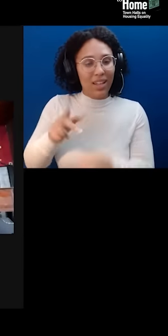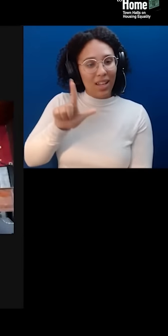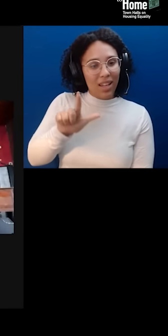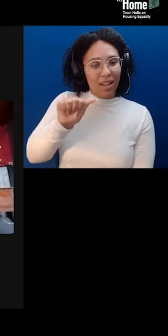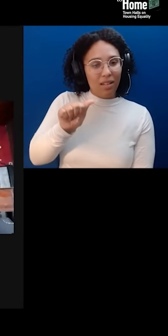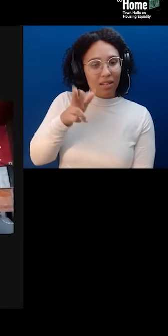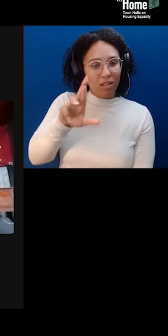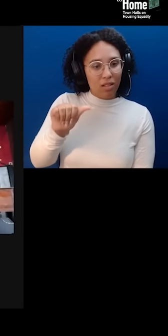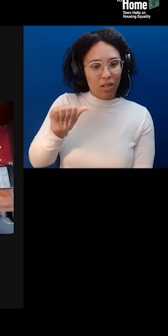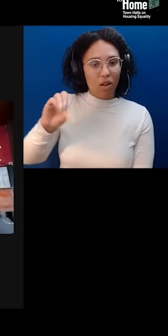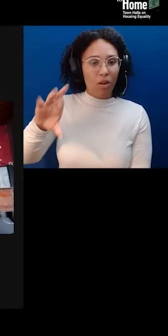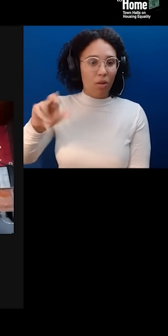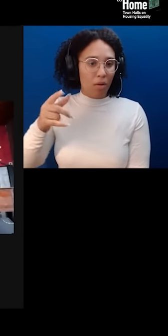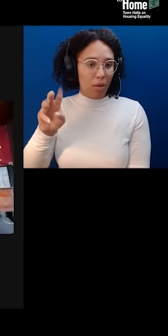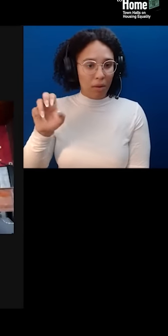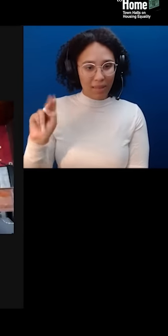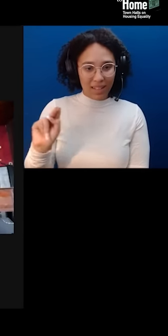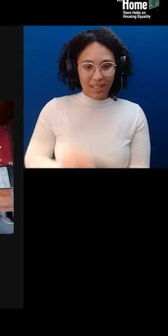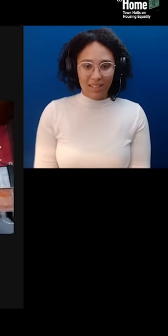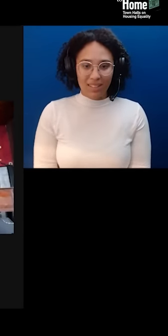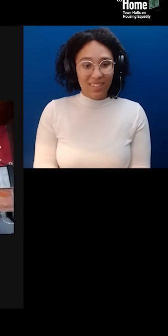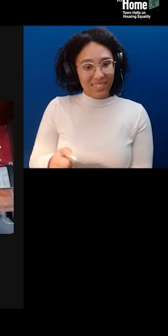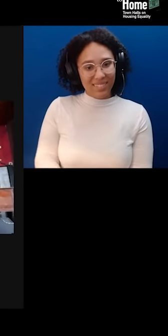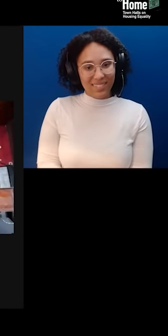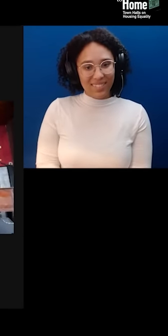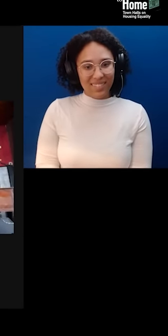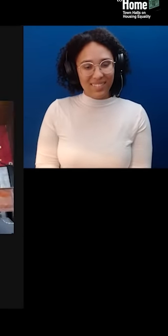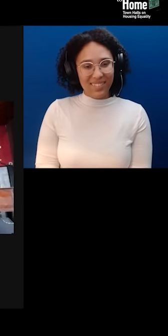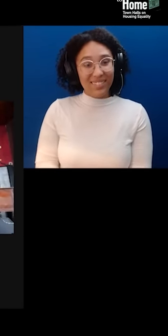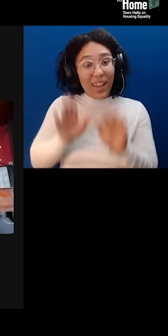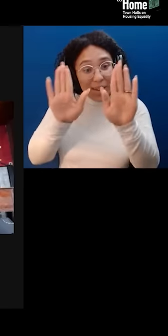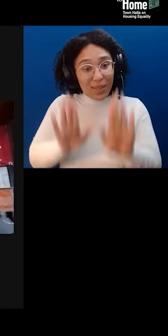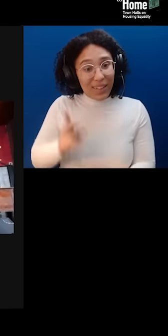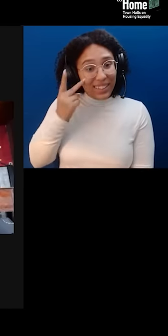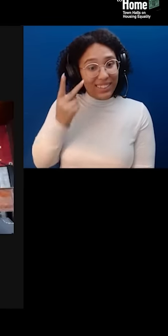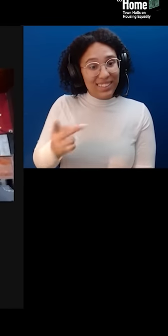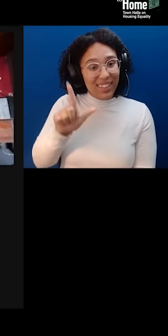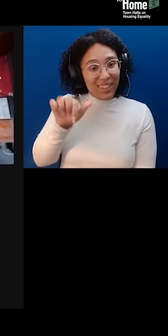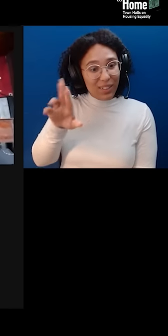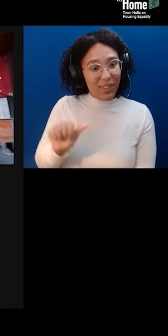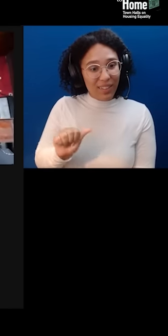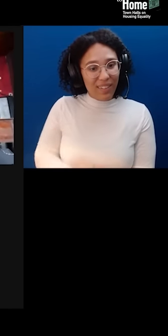Hello. Hey. Hey. - Great to see you, Laura. Great to see you too. This is great. Do I understand